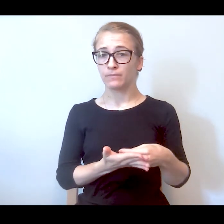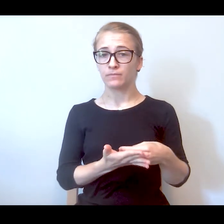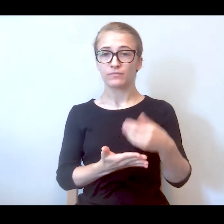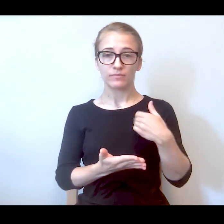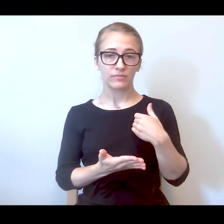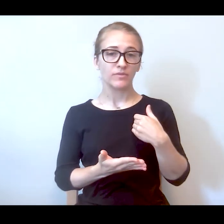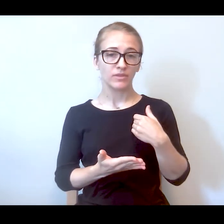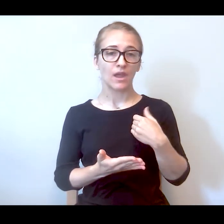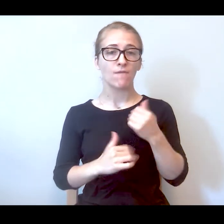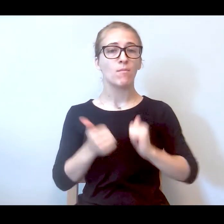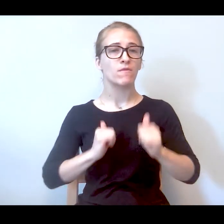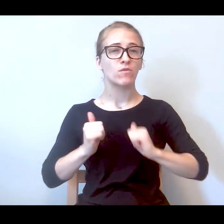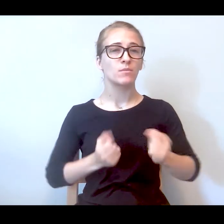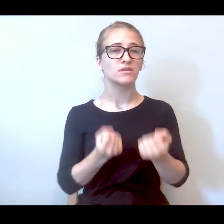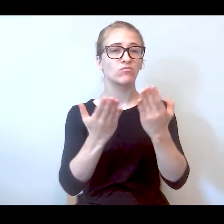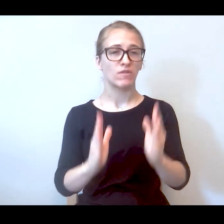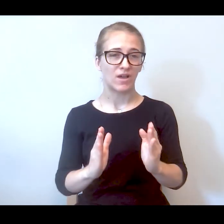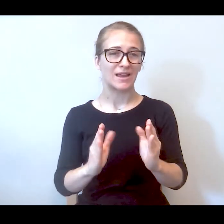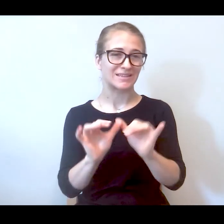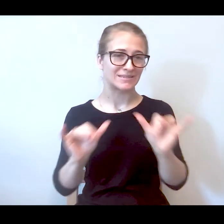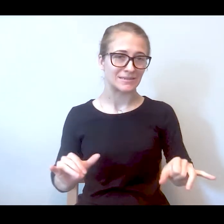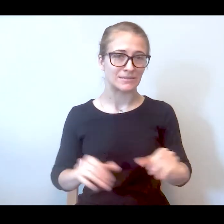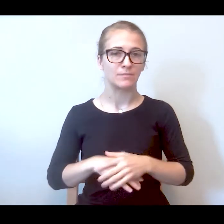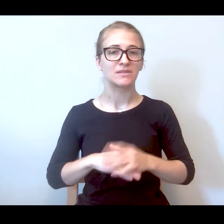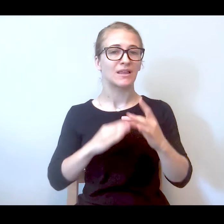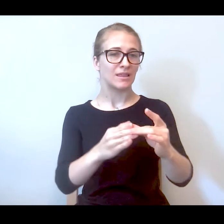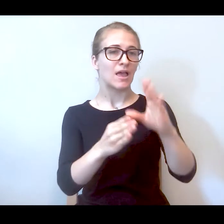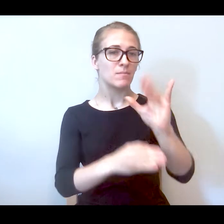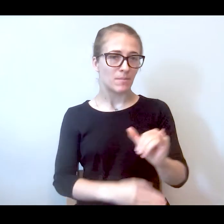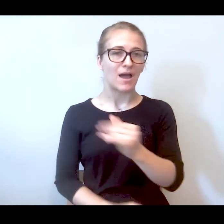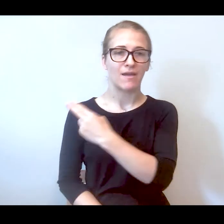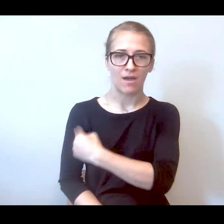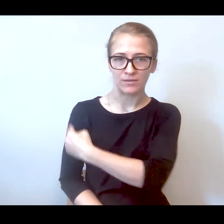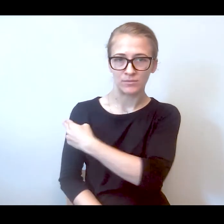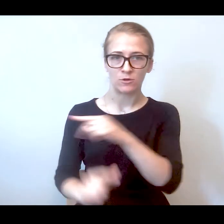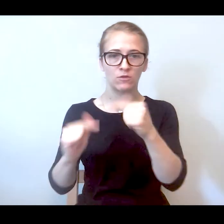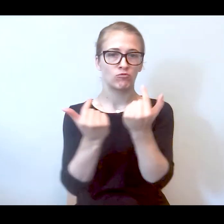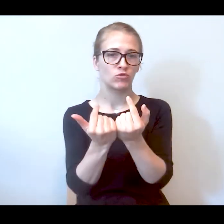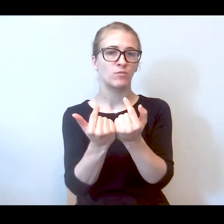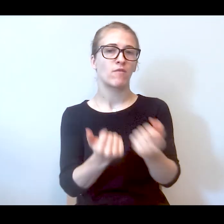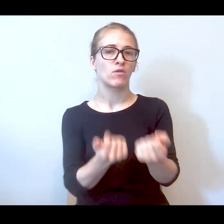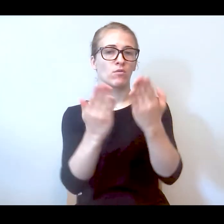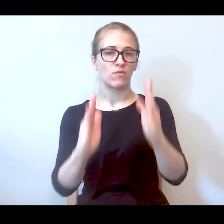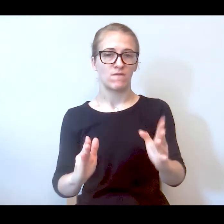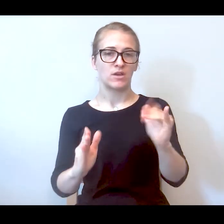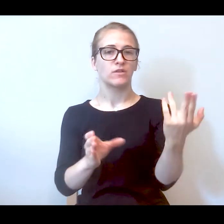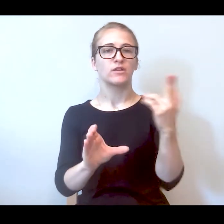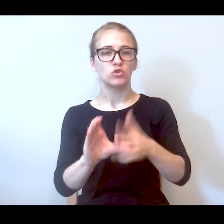performance provider systems led by a hospital, a group of providers that join them and the money